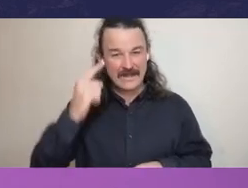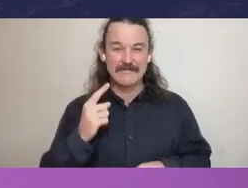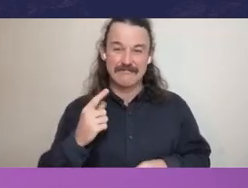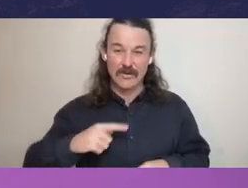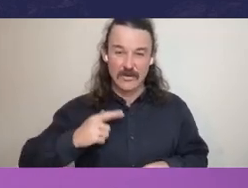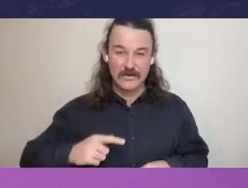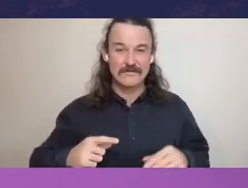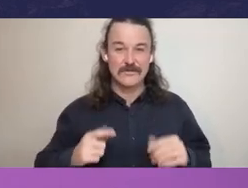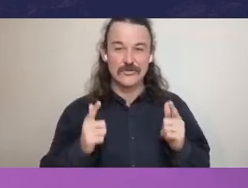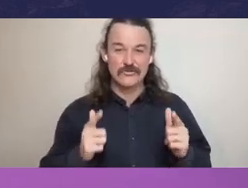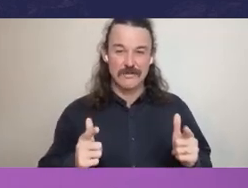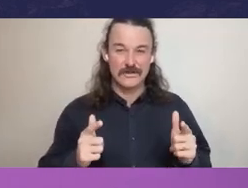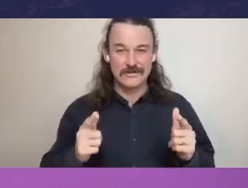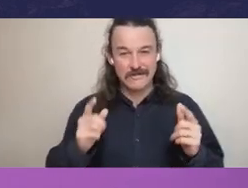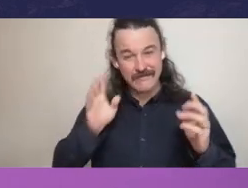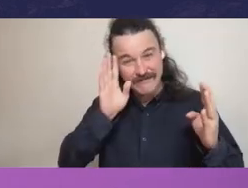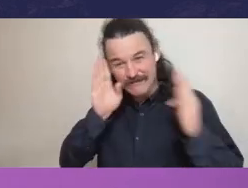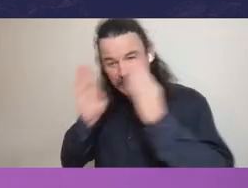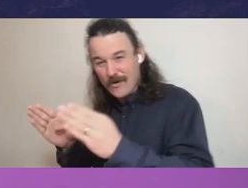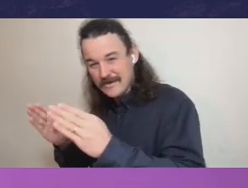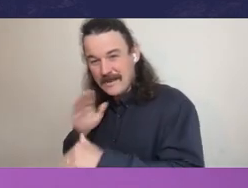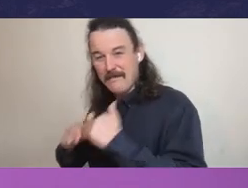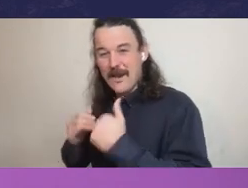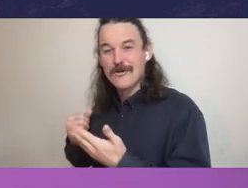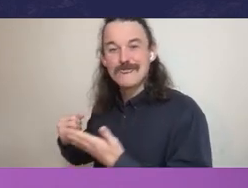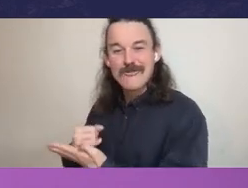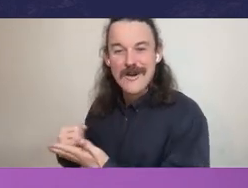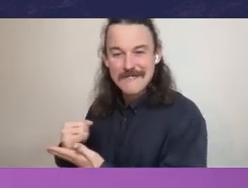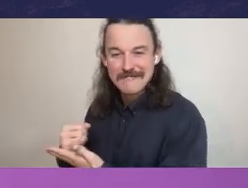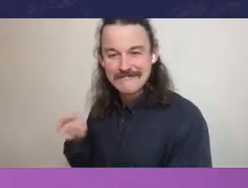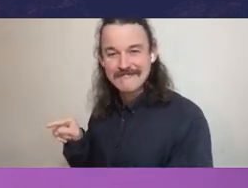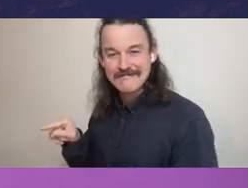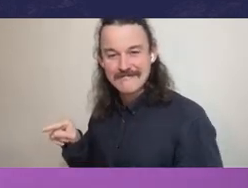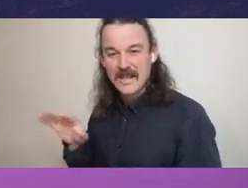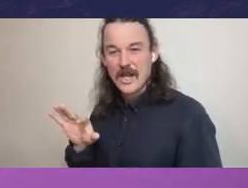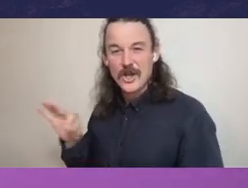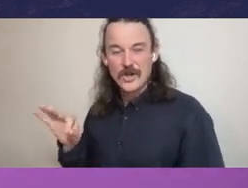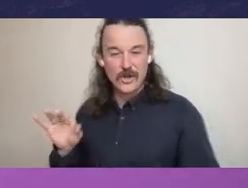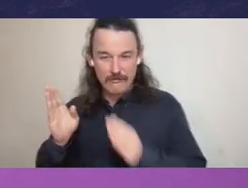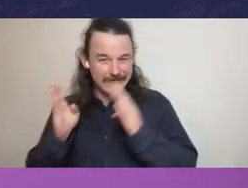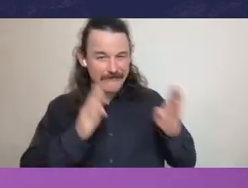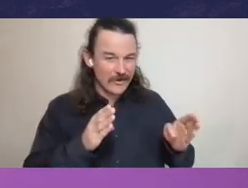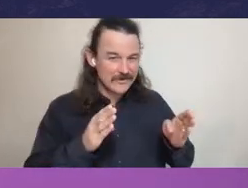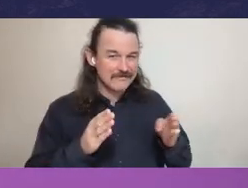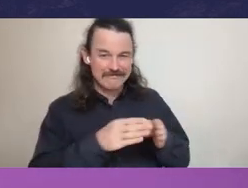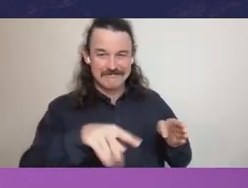the truth of crimes also raises the question of, well, why aren’t the police able to investigate those things.